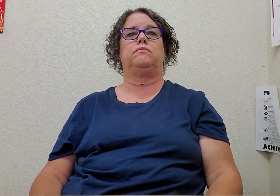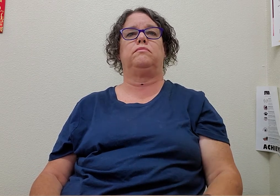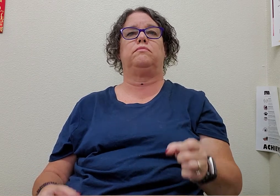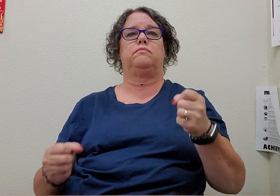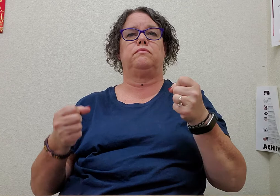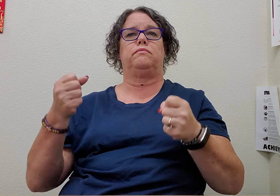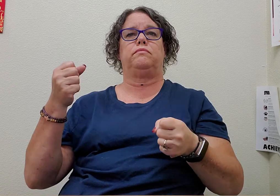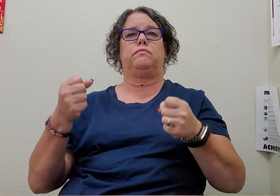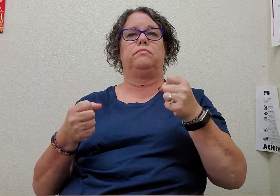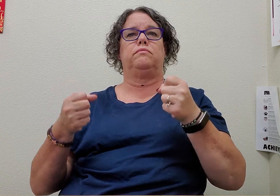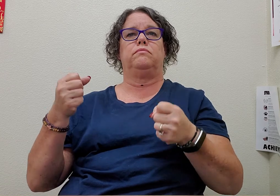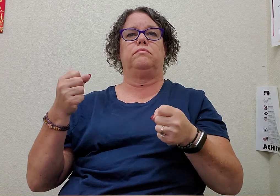car